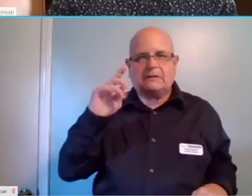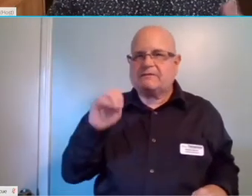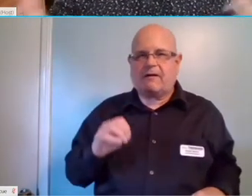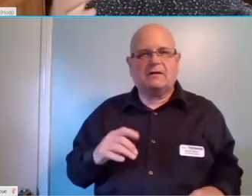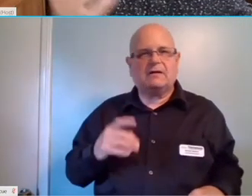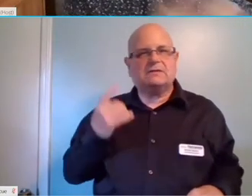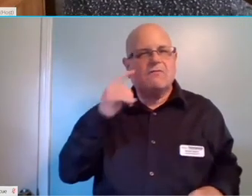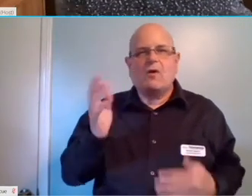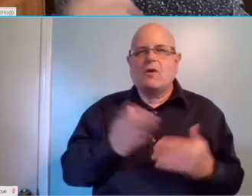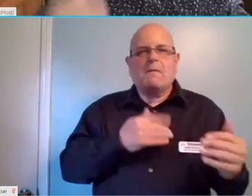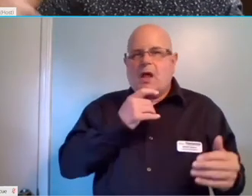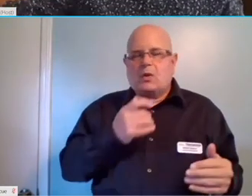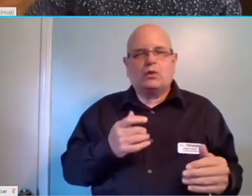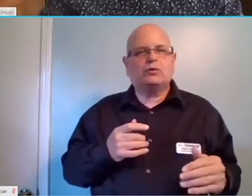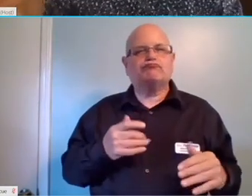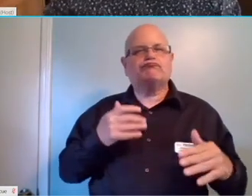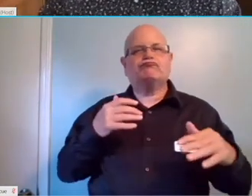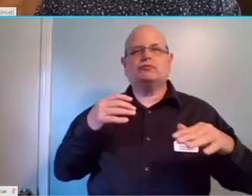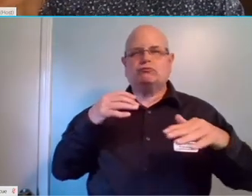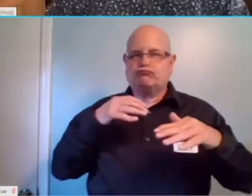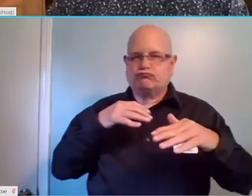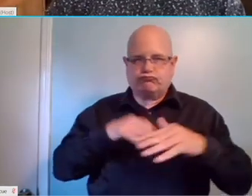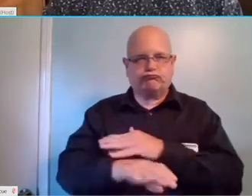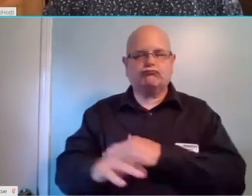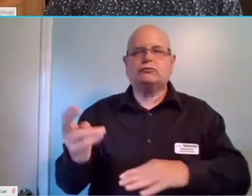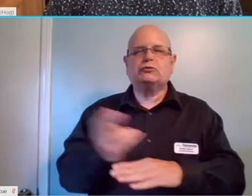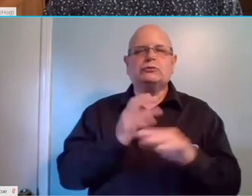regardless to availability or access to Internet which is great.